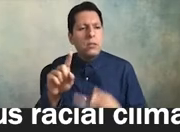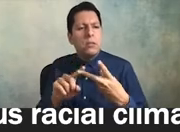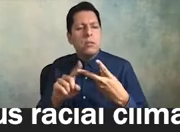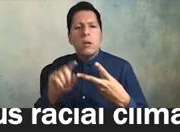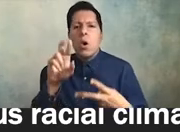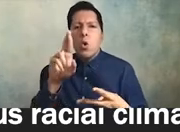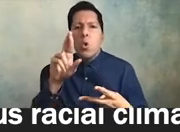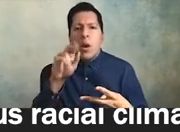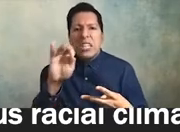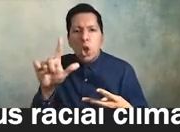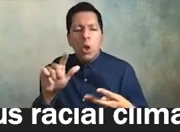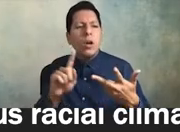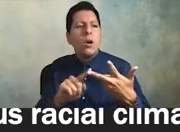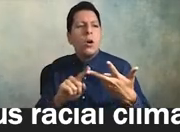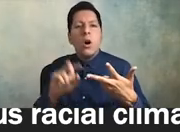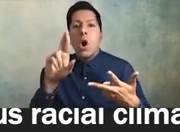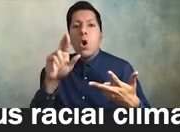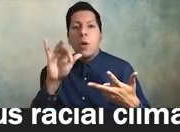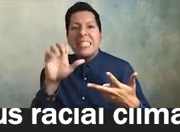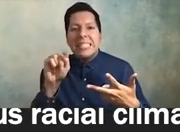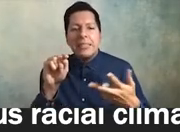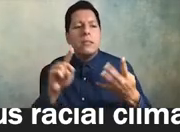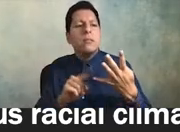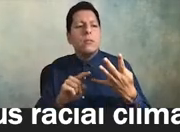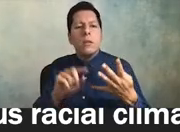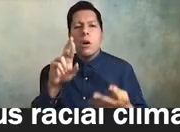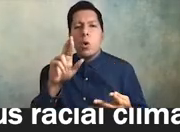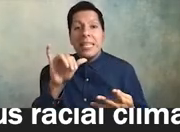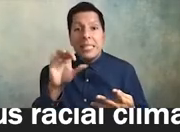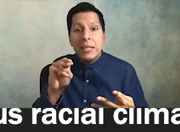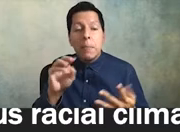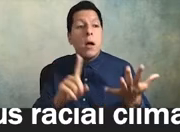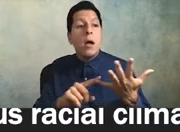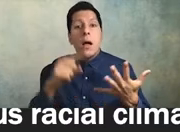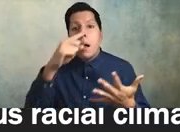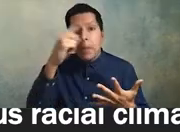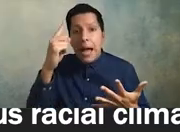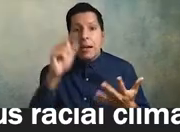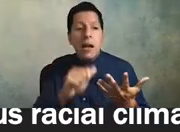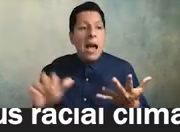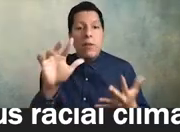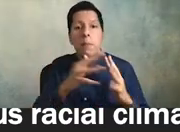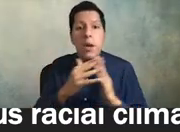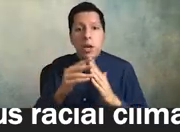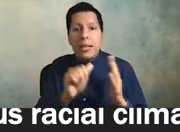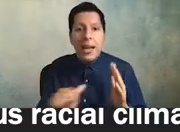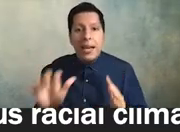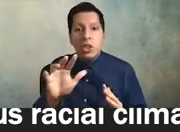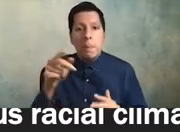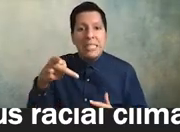racist racism black african american asian asian american pacific islander indigenous